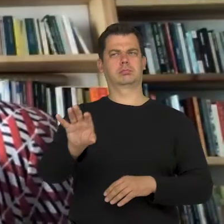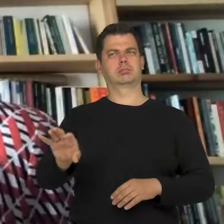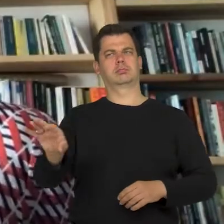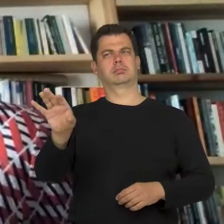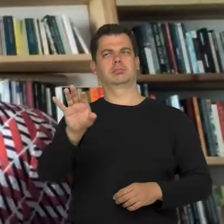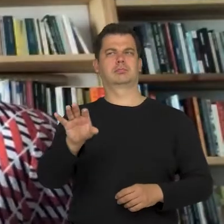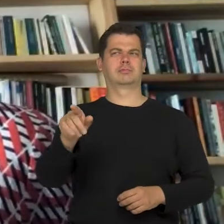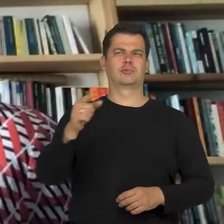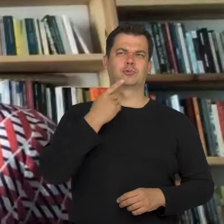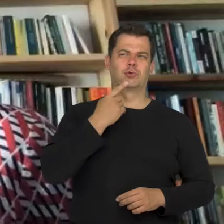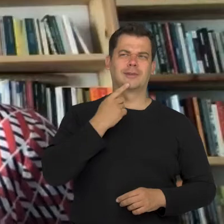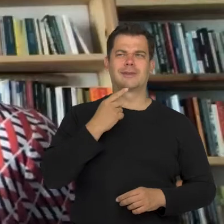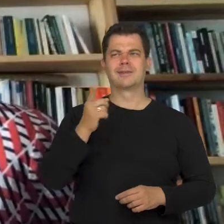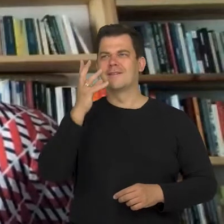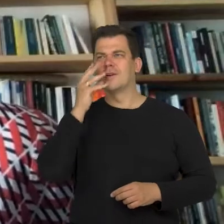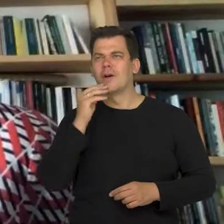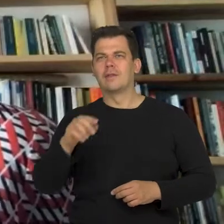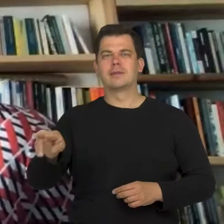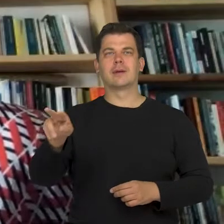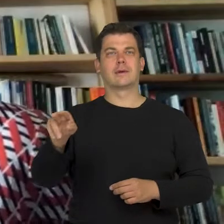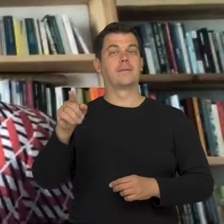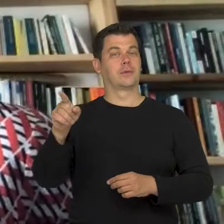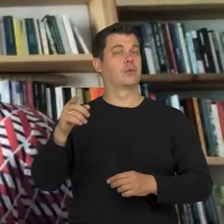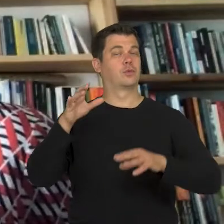were violated or broken.